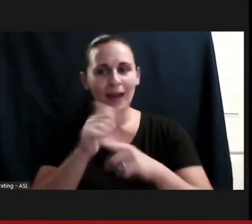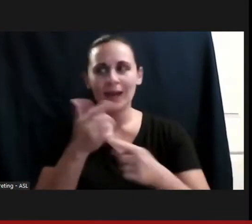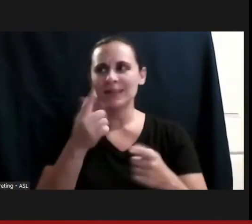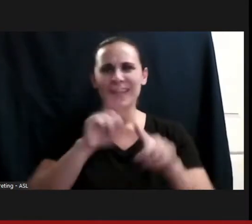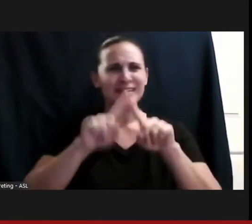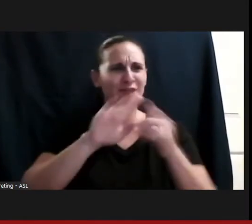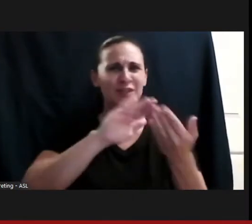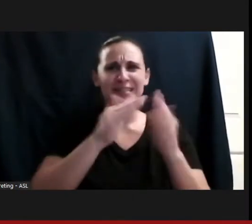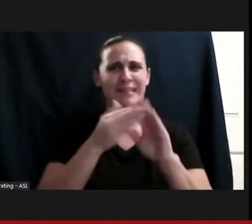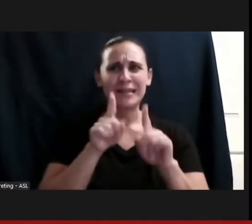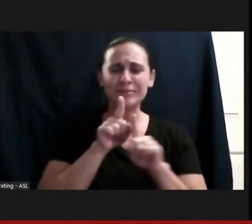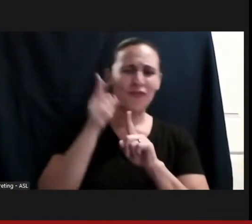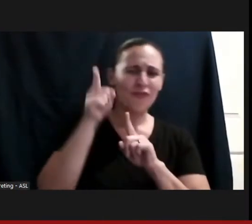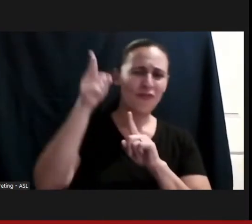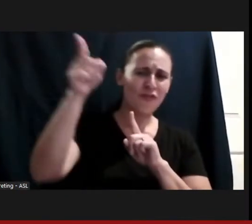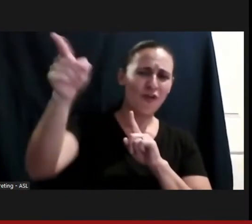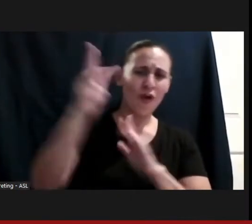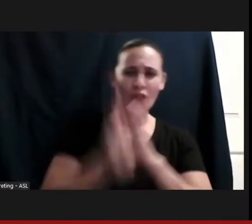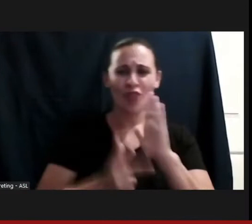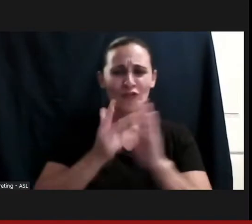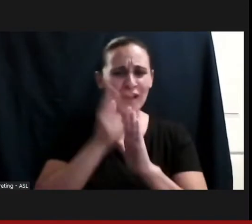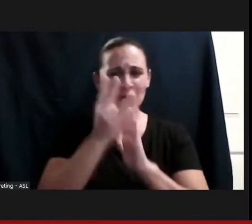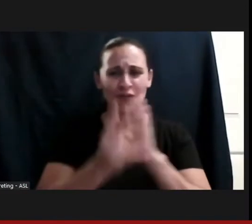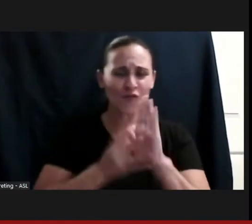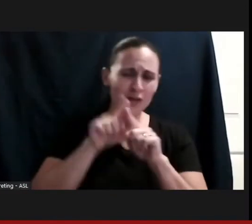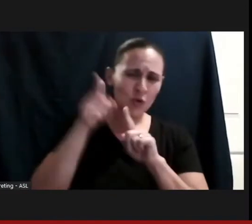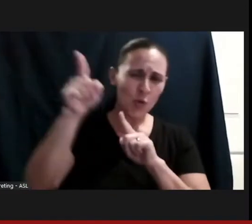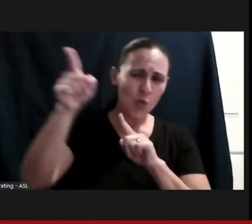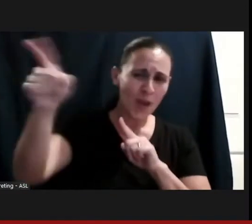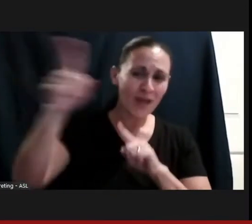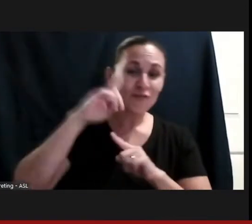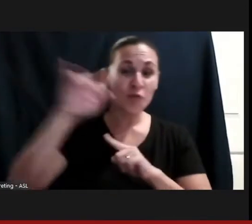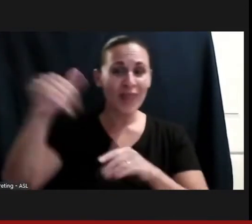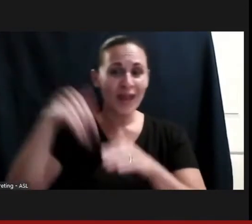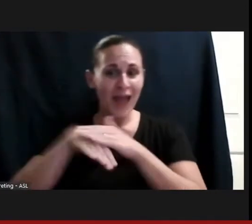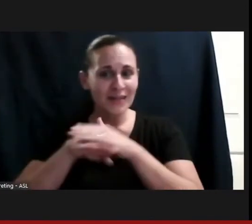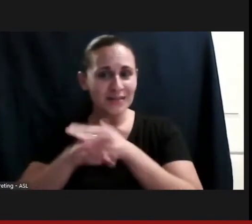really a way I can access the opportunities. And ultimately by the time I graduated high school,